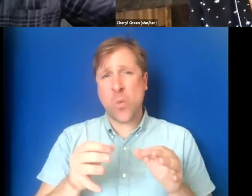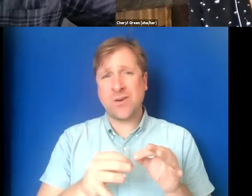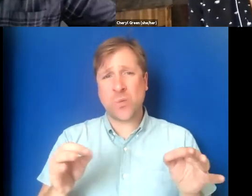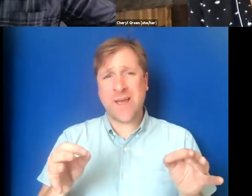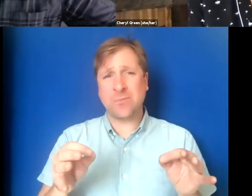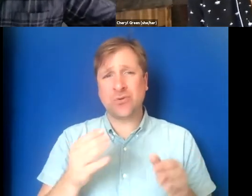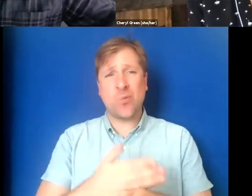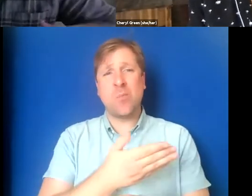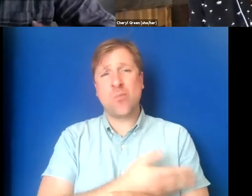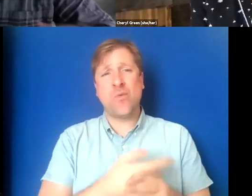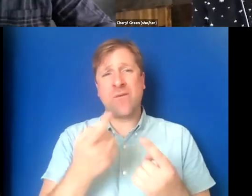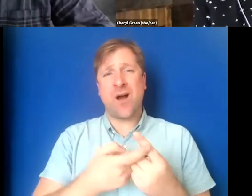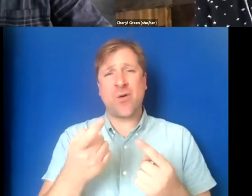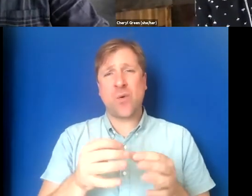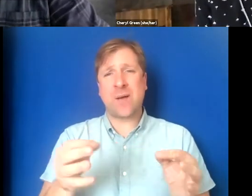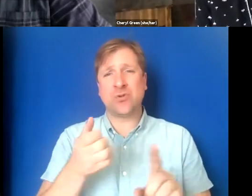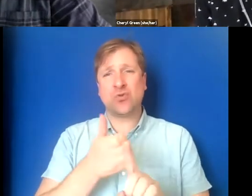improve auto captions yourself and do that work yourself.